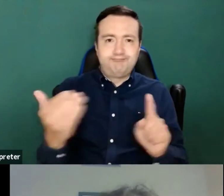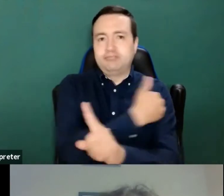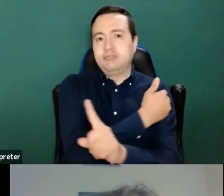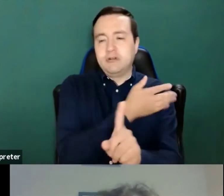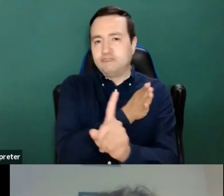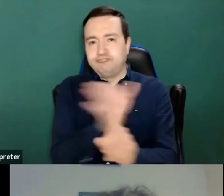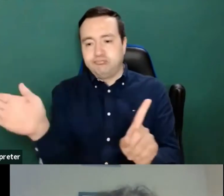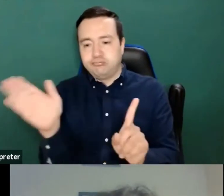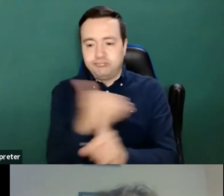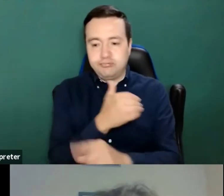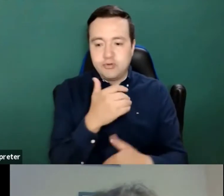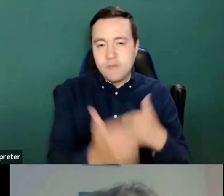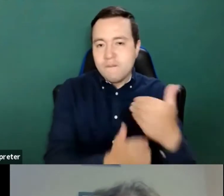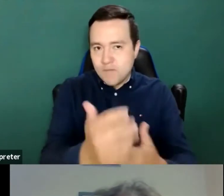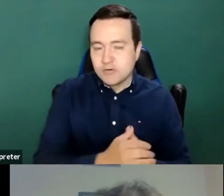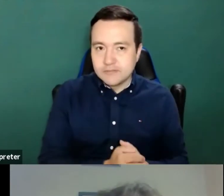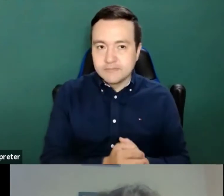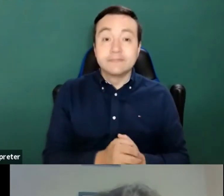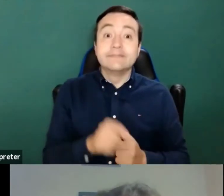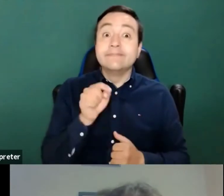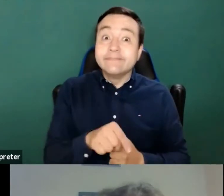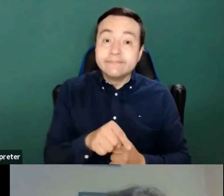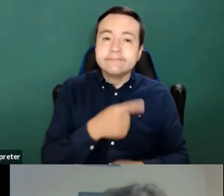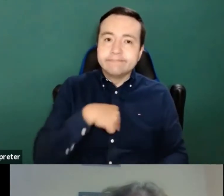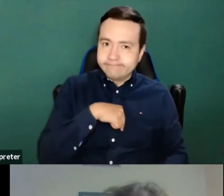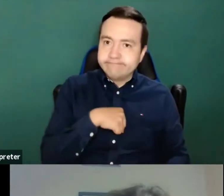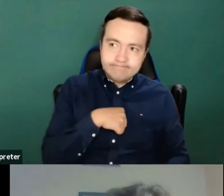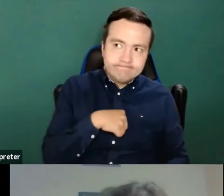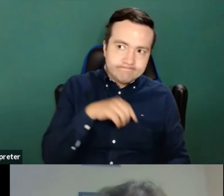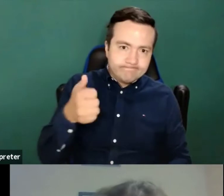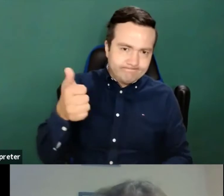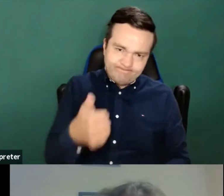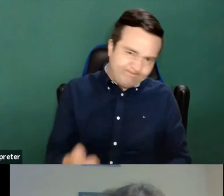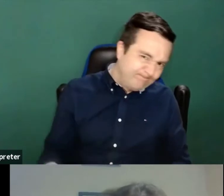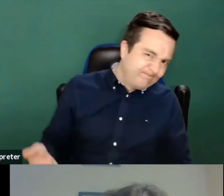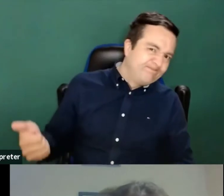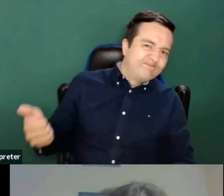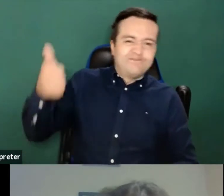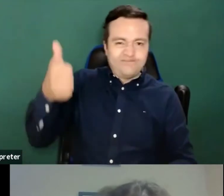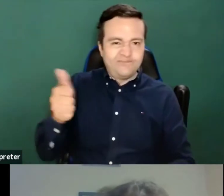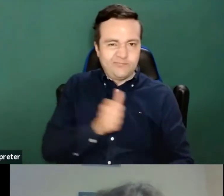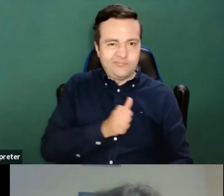So what on the deed was contacted to the big, private Spanish company that developed it?